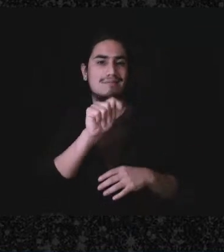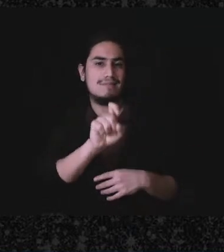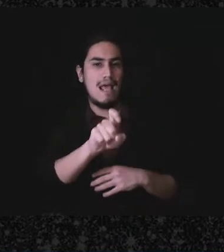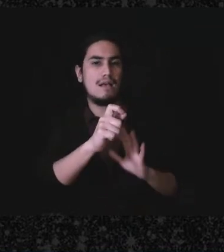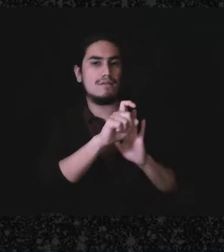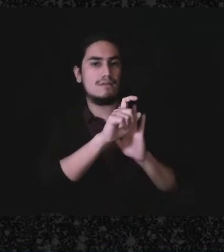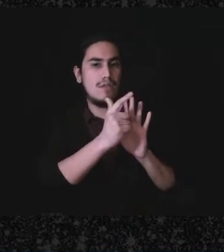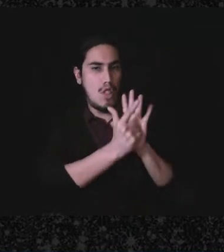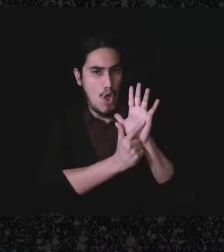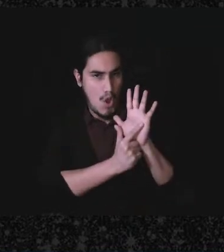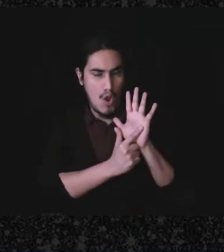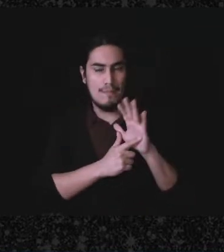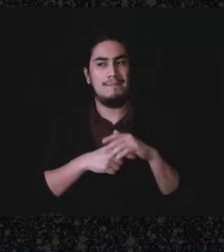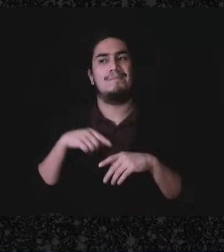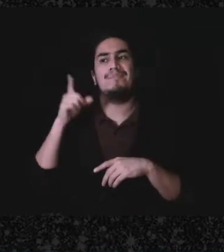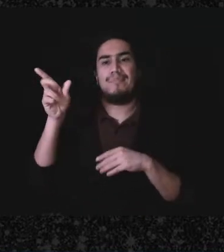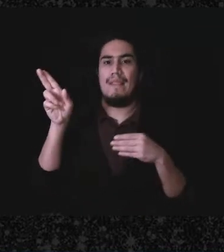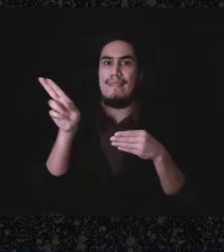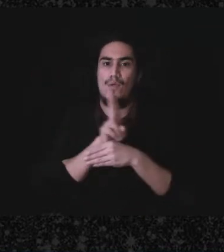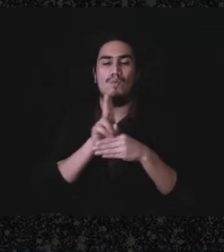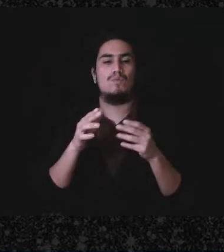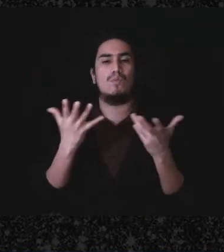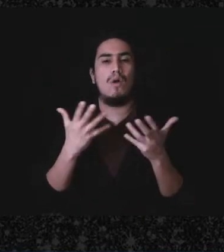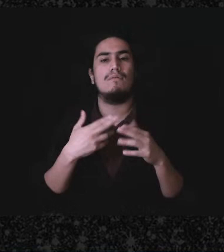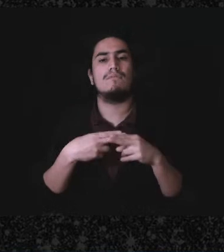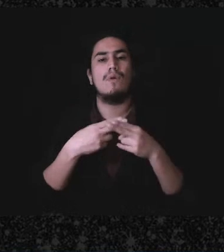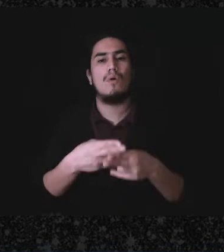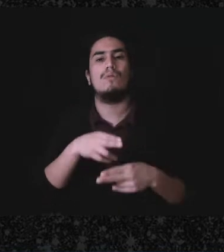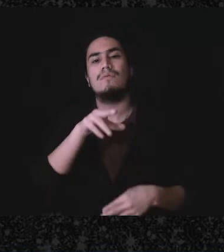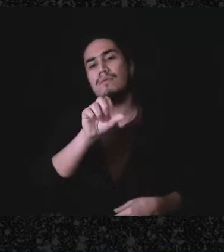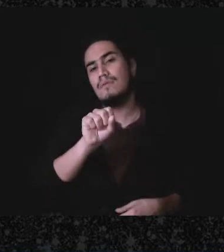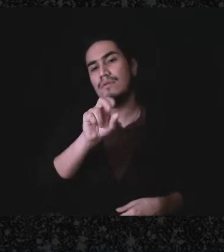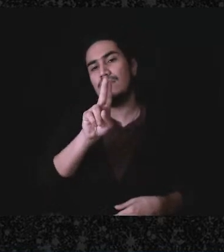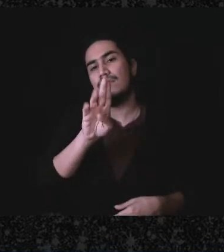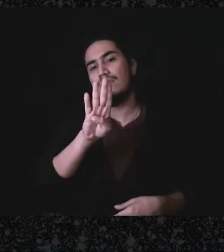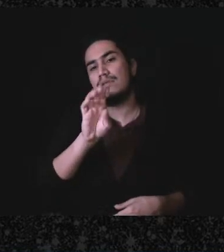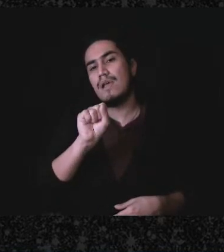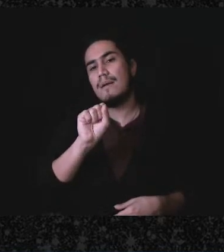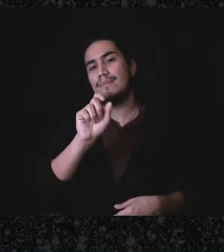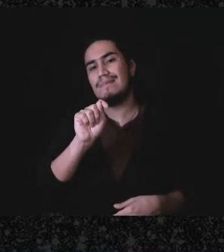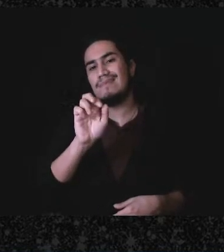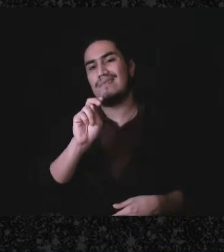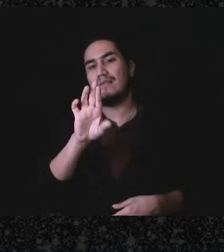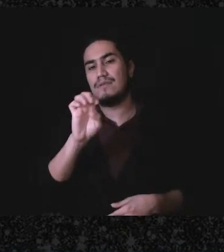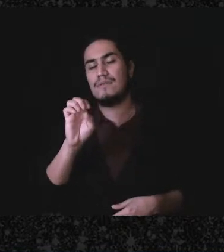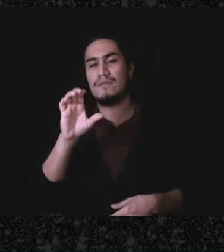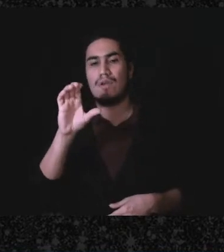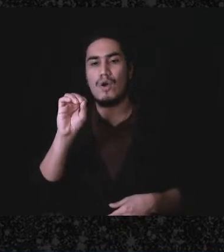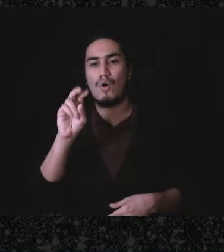and the IRS uses it as well called the substance over form doctrine. And what that means is they